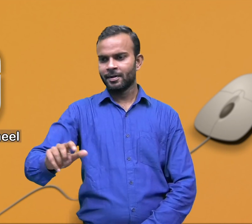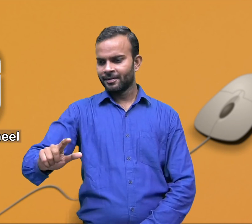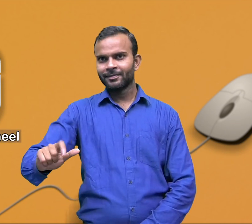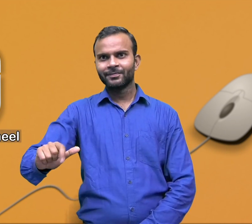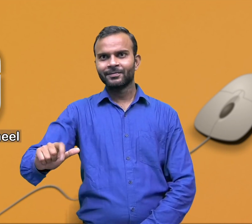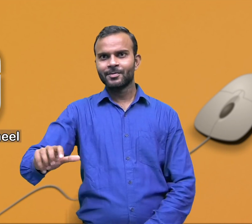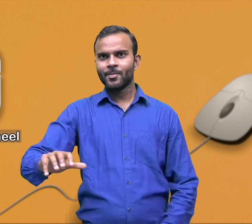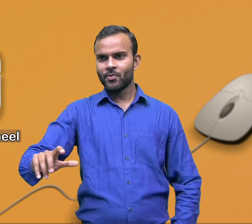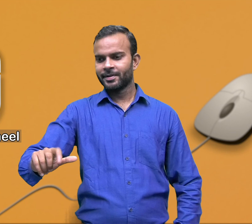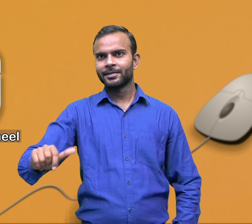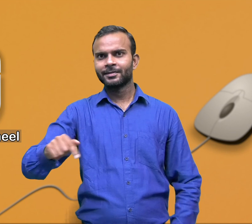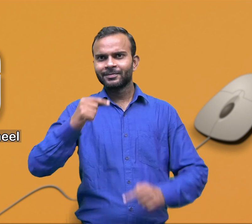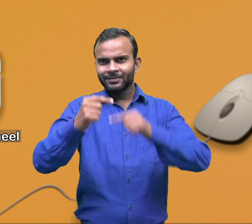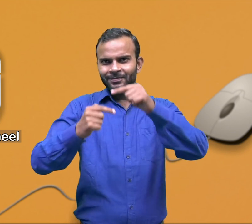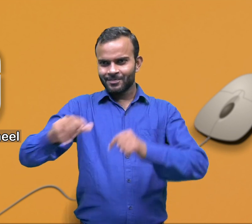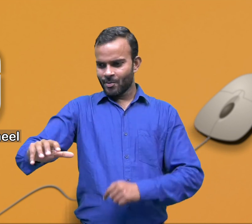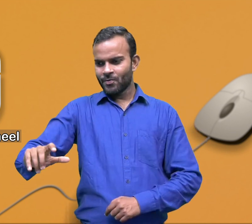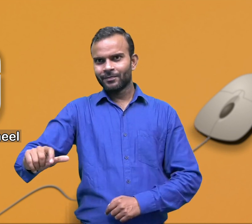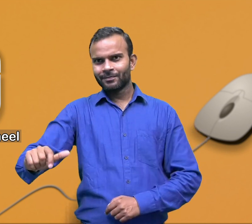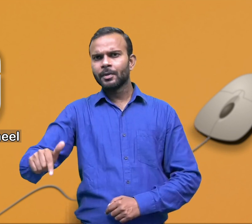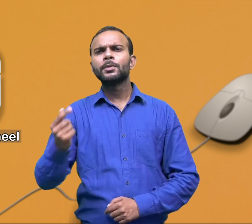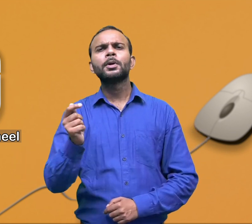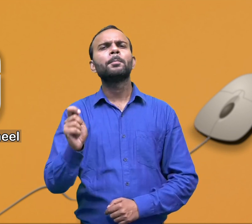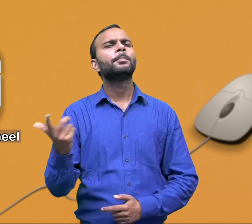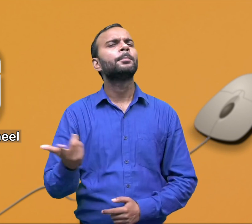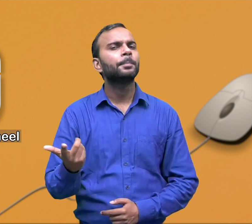T he scroll wheel that is located in the middle of the mouse